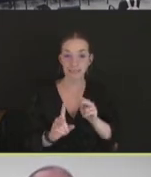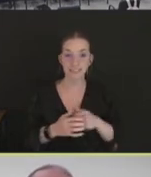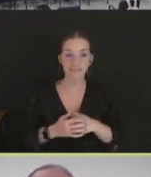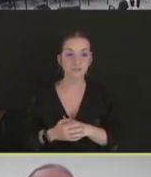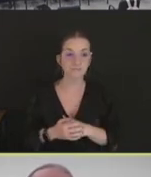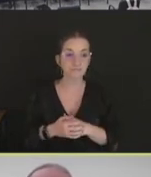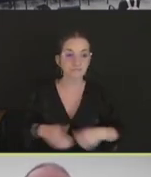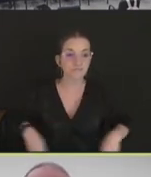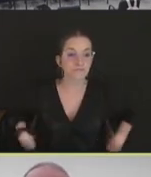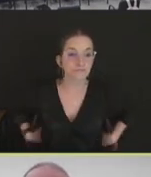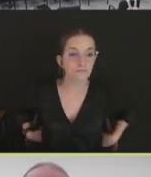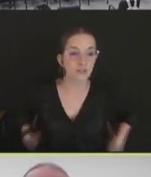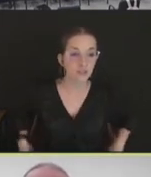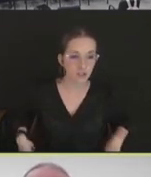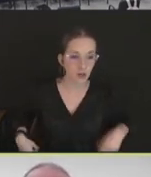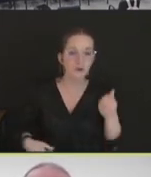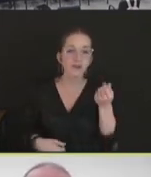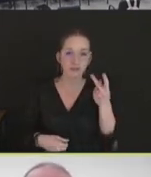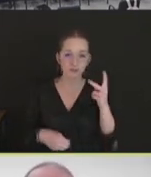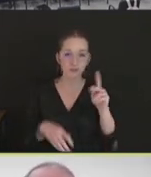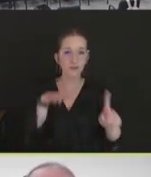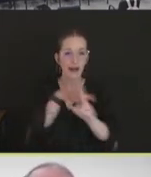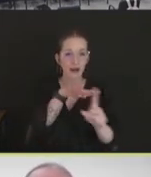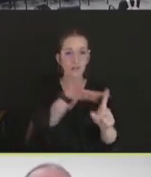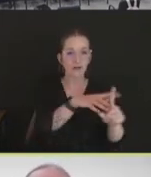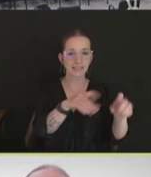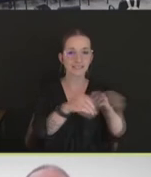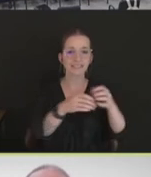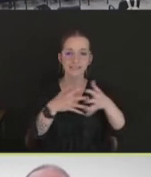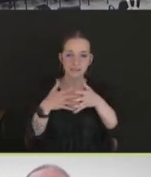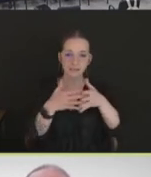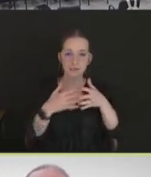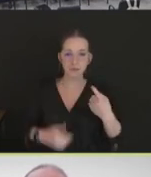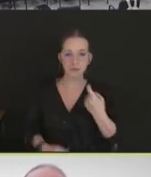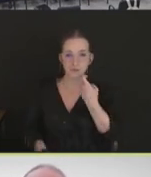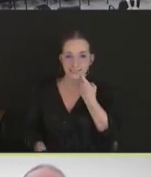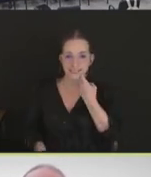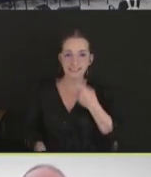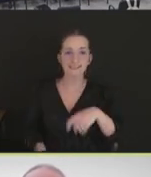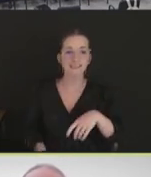So we've had a few outbreaks in the United States recently. We've had quite a few throughout the